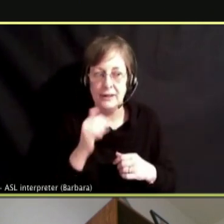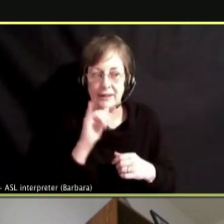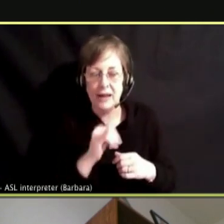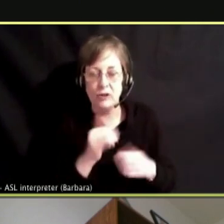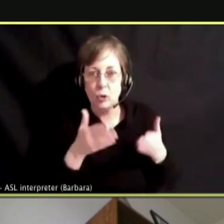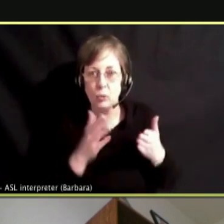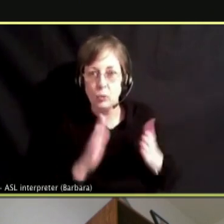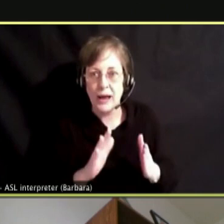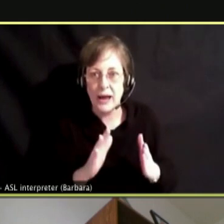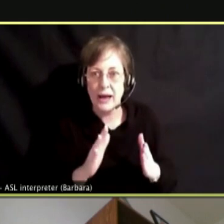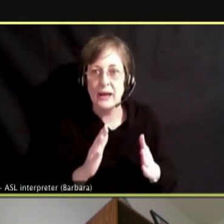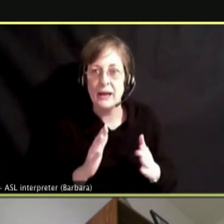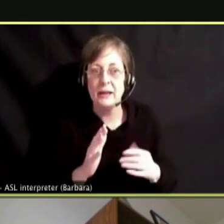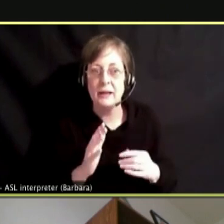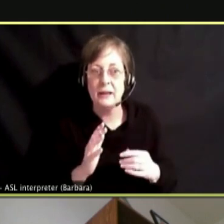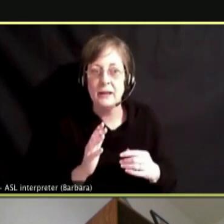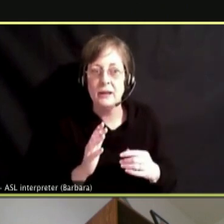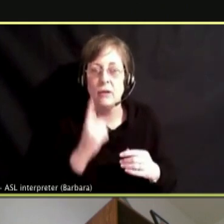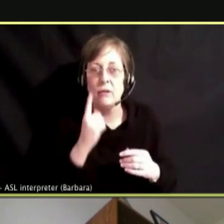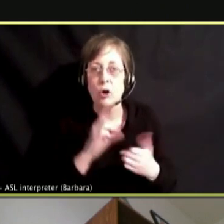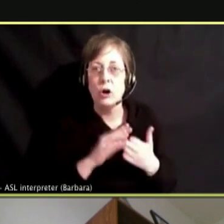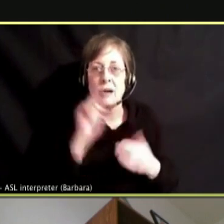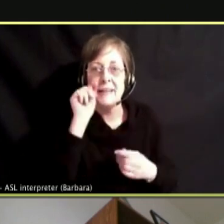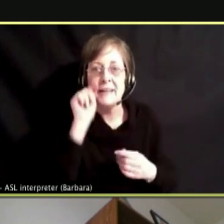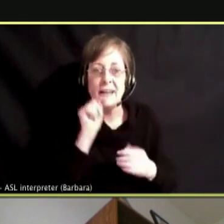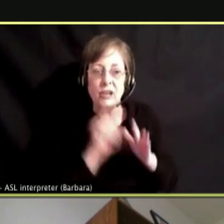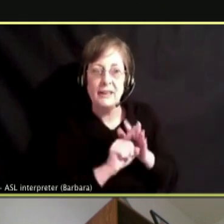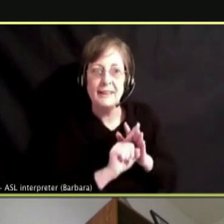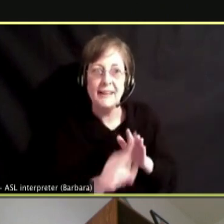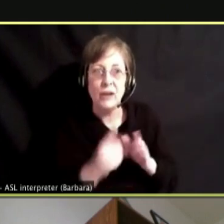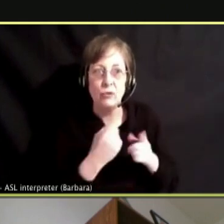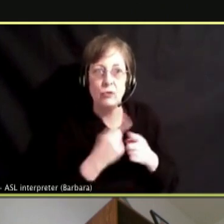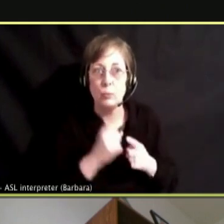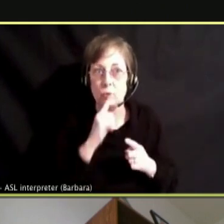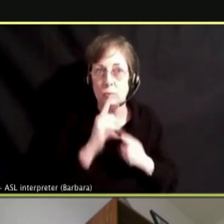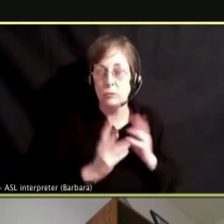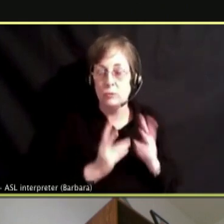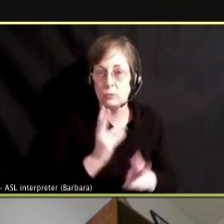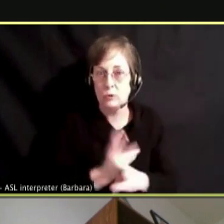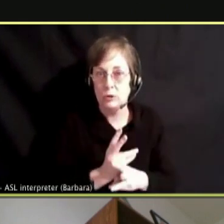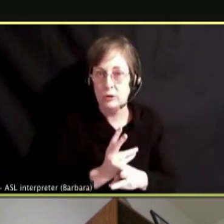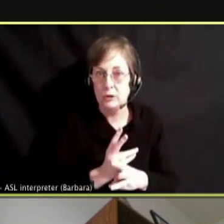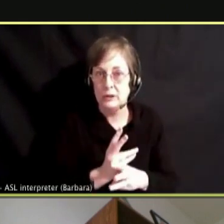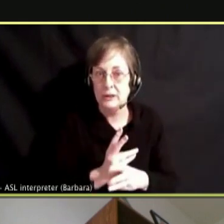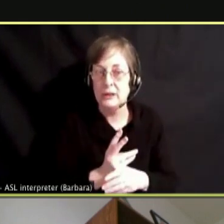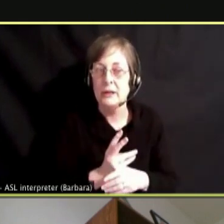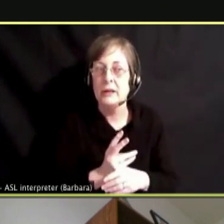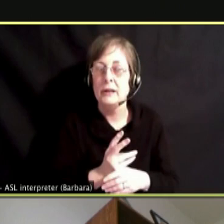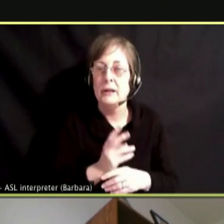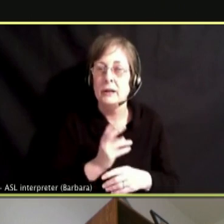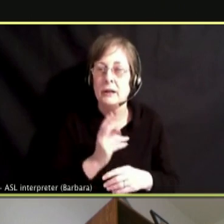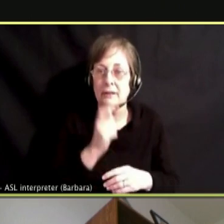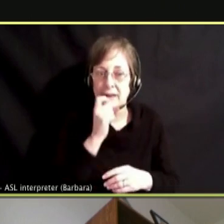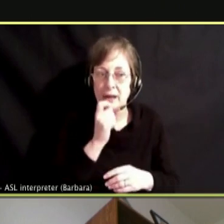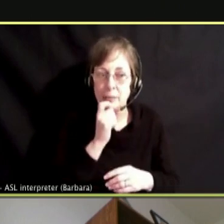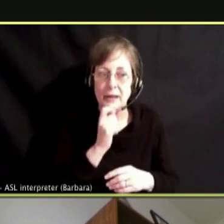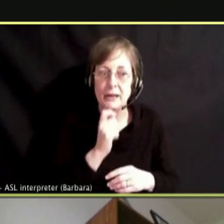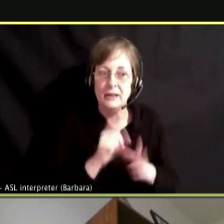IT WAS ESCAPE FROM REALITY ITSELF. WHEN THEY HAVE THIS OUTLET, THEY DON'T KNOW WHAT IS RIGHT OR WRONG ANYMORE.